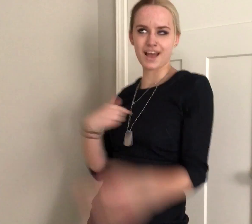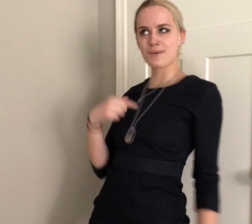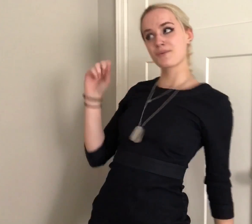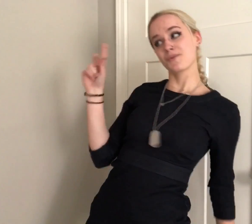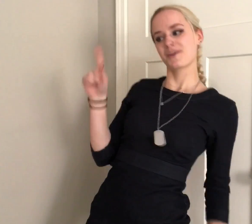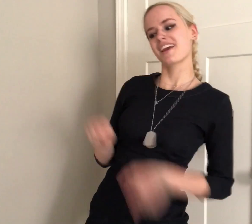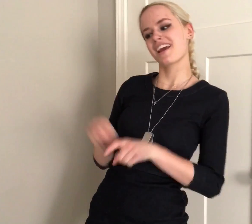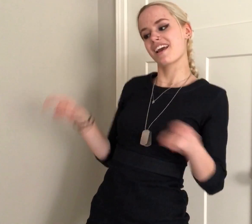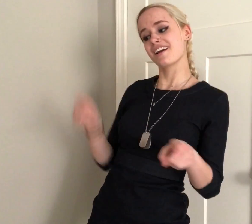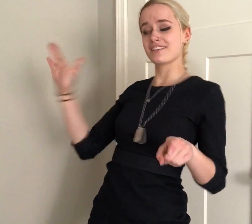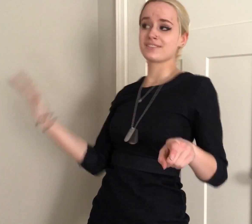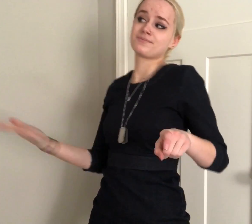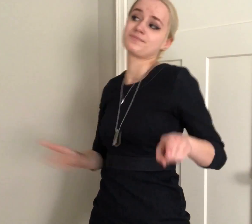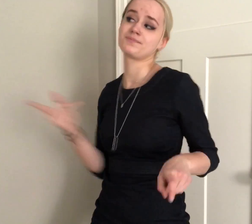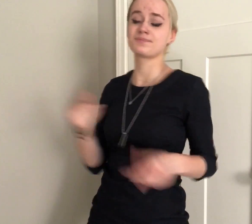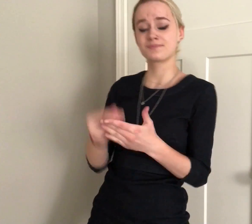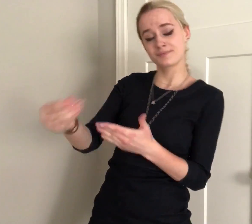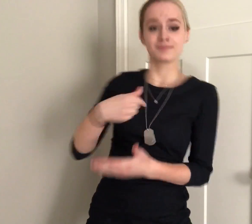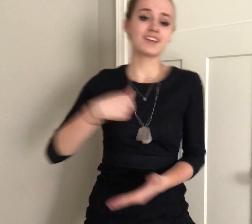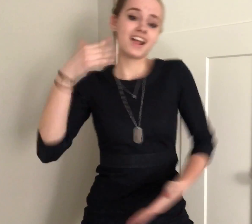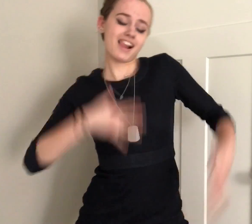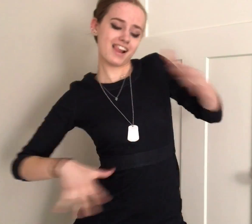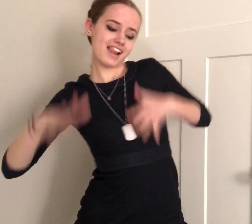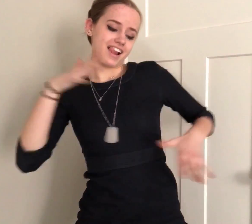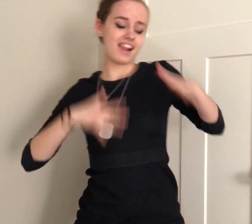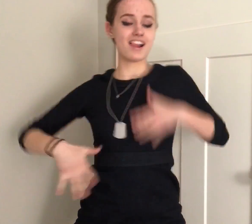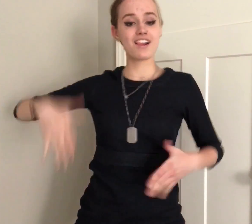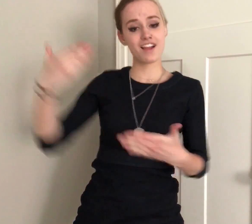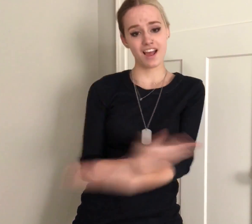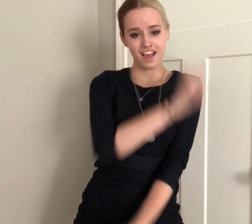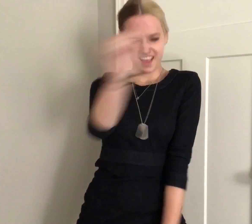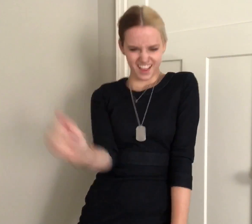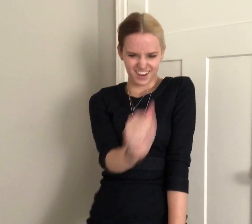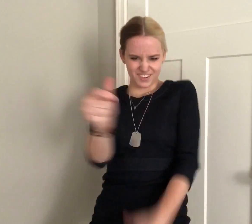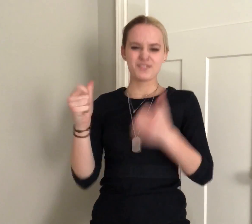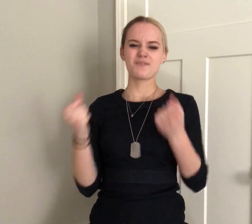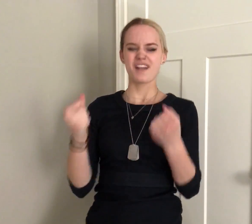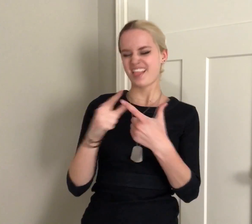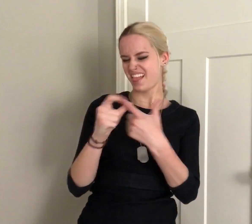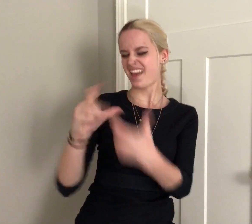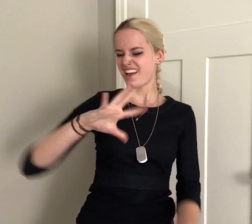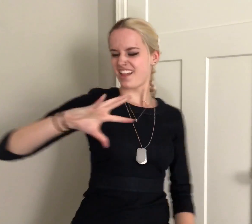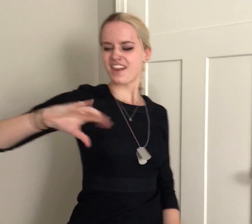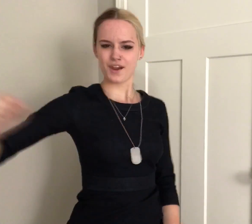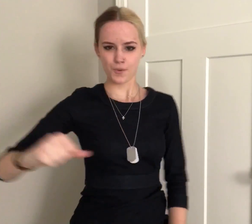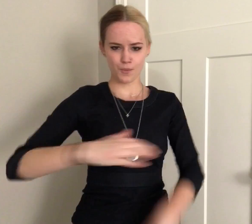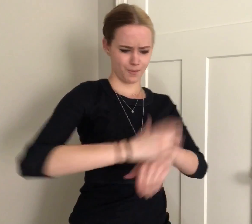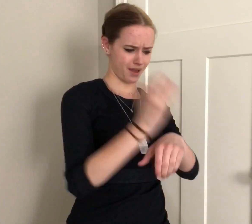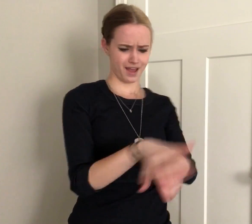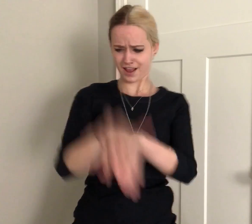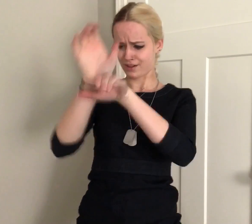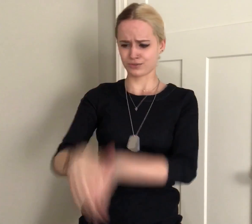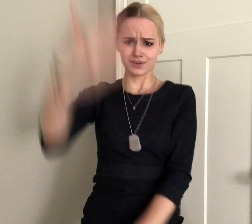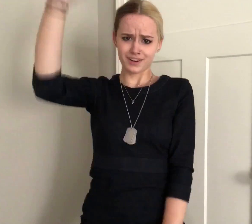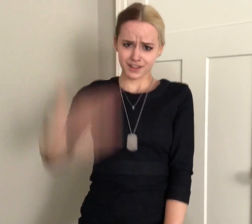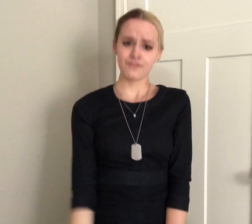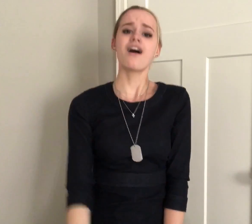I'm like okay I'll let him do what he want He buy me Yves Saint Laurent And the new whip When I go fast as a horse I got the trunk in the front